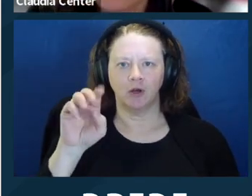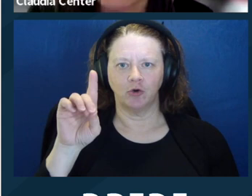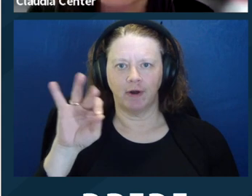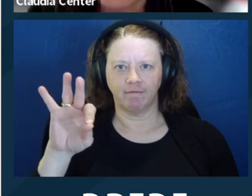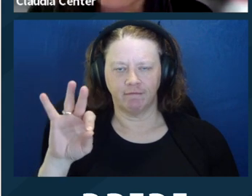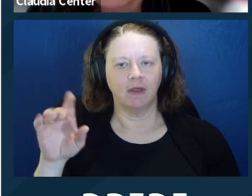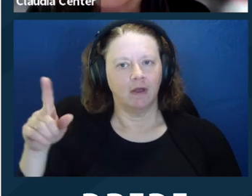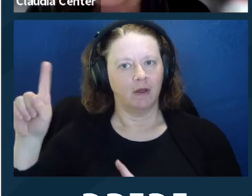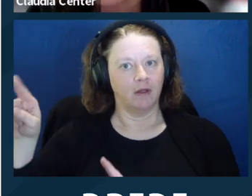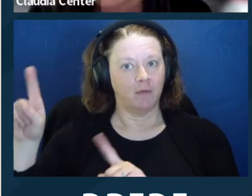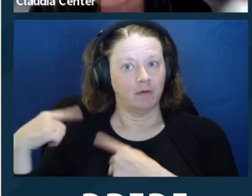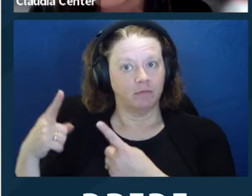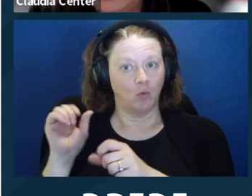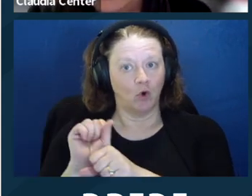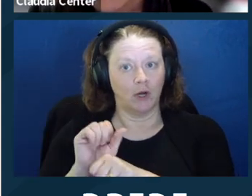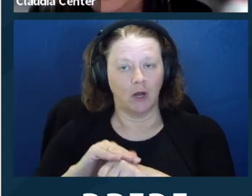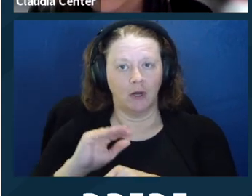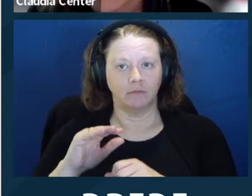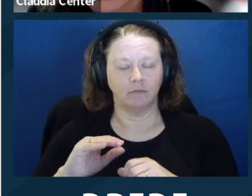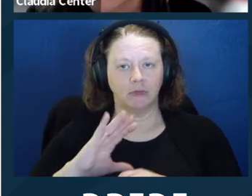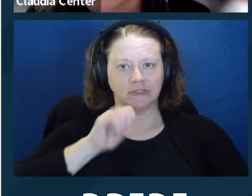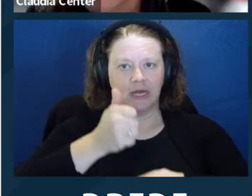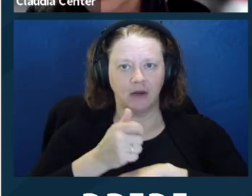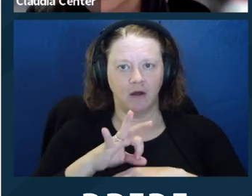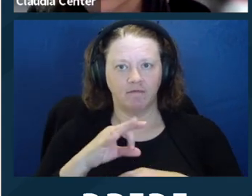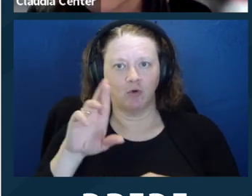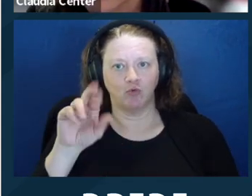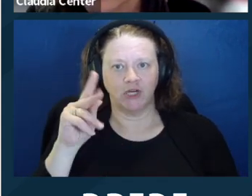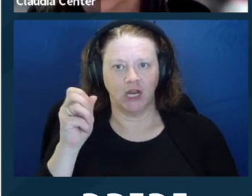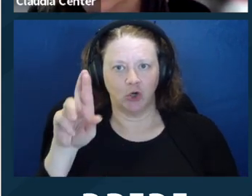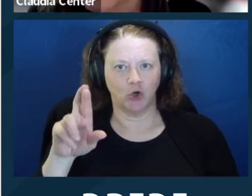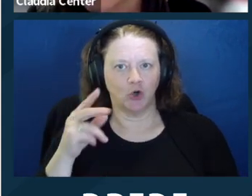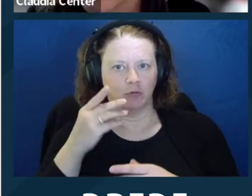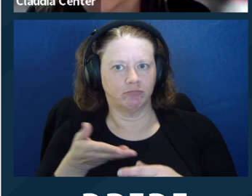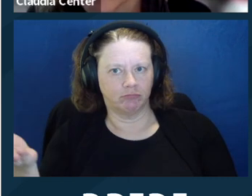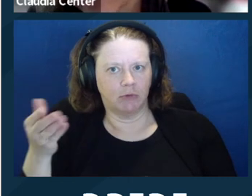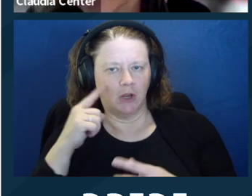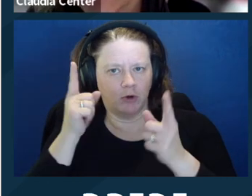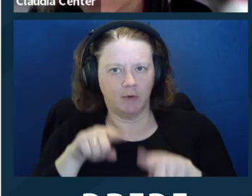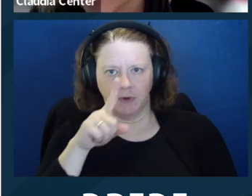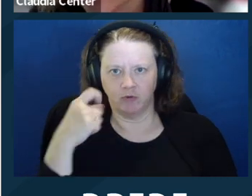the legal services community. My goal is to make those available publicly, and certainly